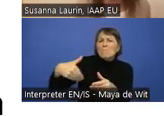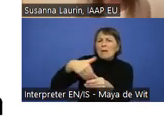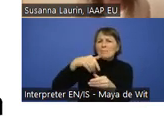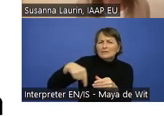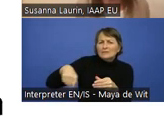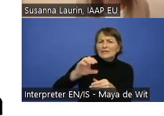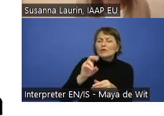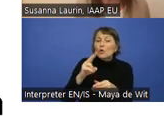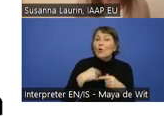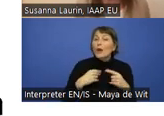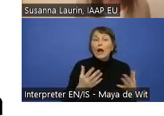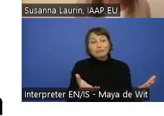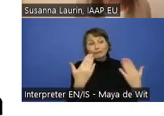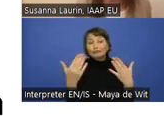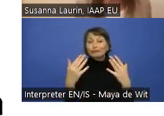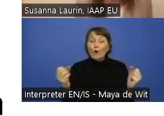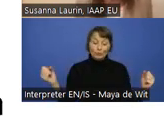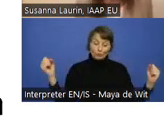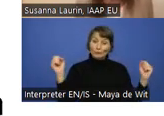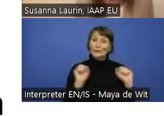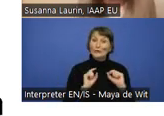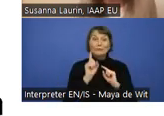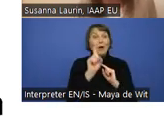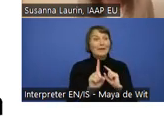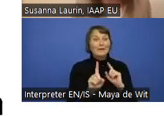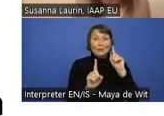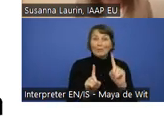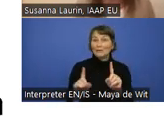in sessions where we don't have a topic.